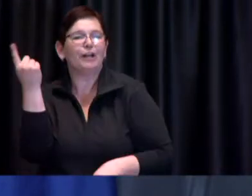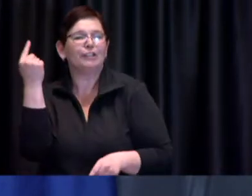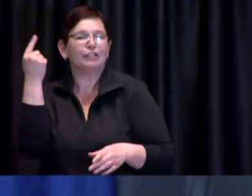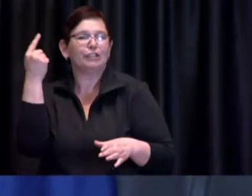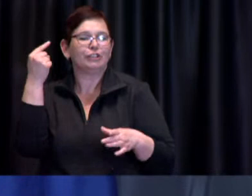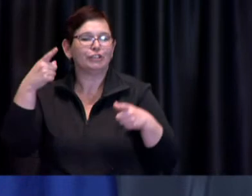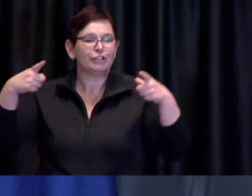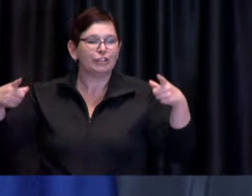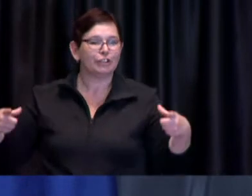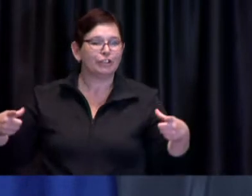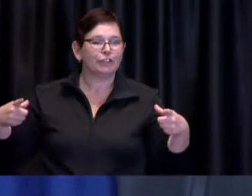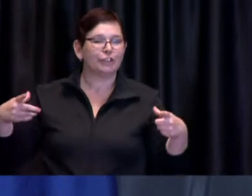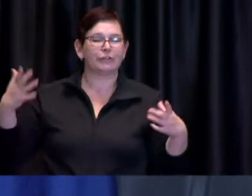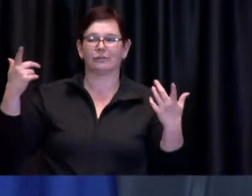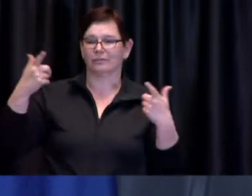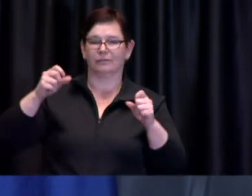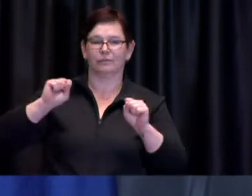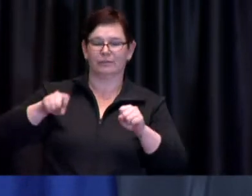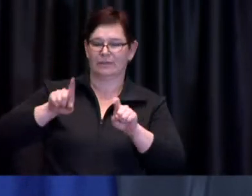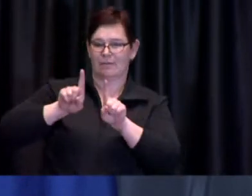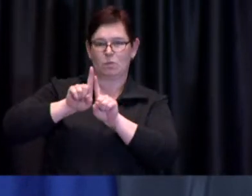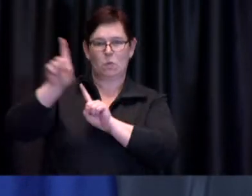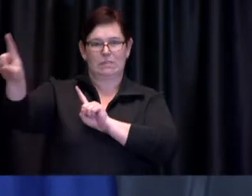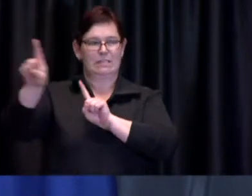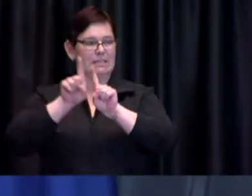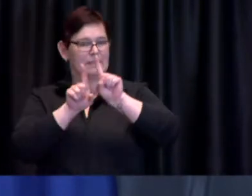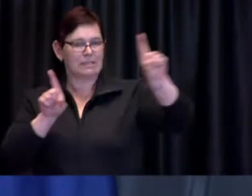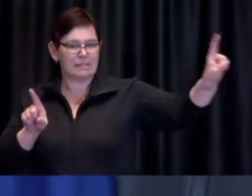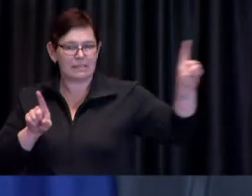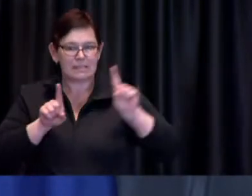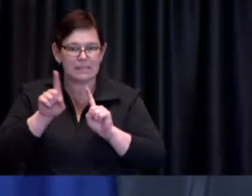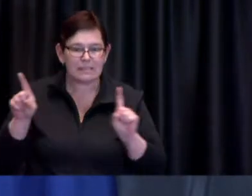I can just tell you that the enforcement people were out this past weekend as they'll be out